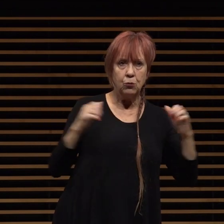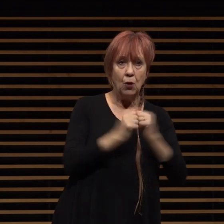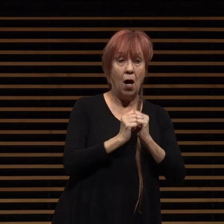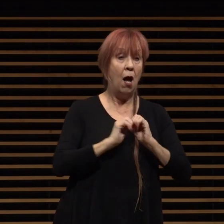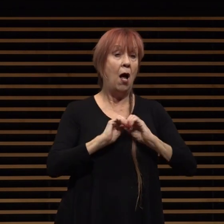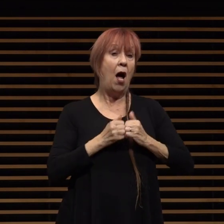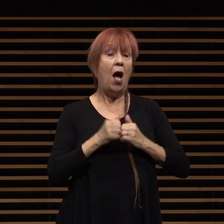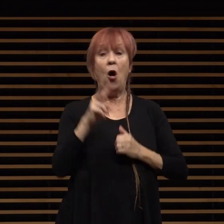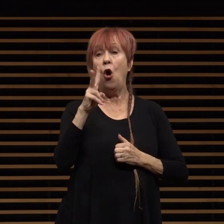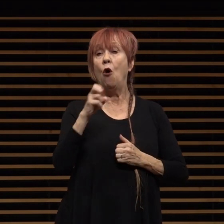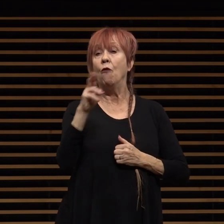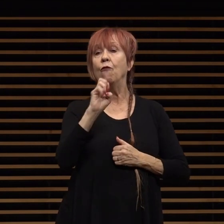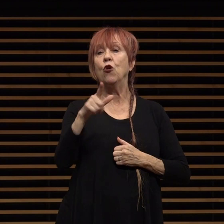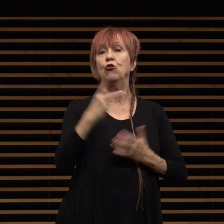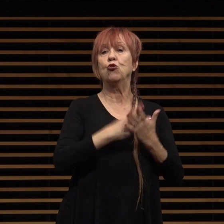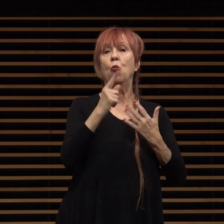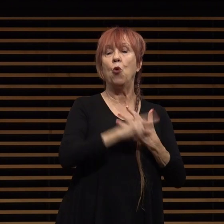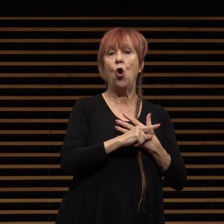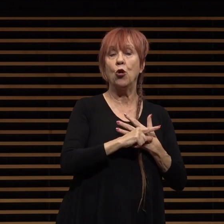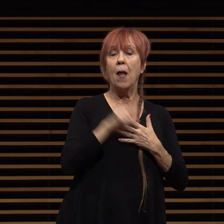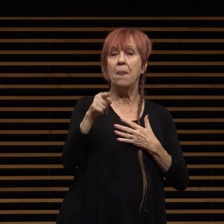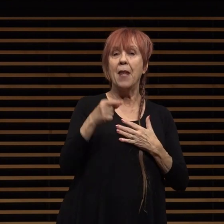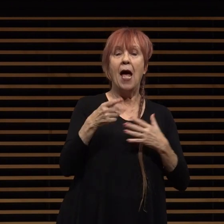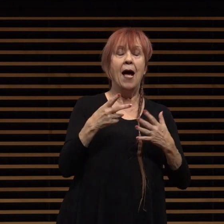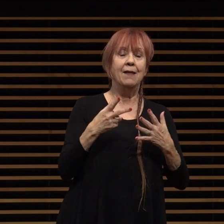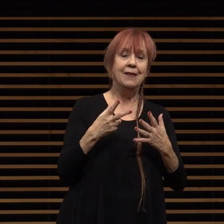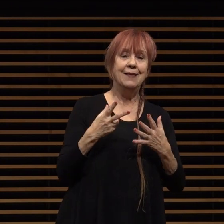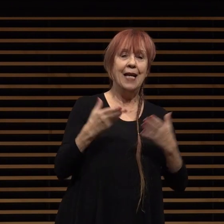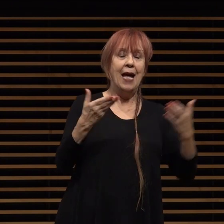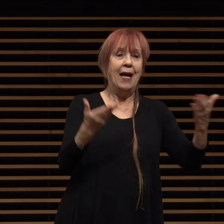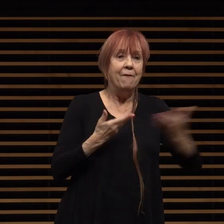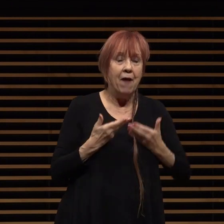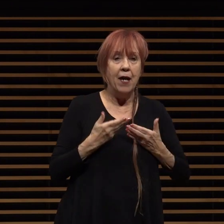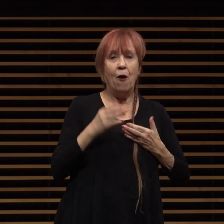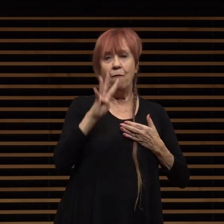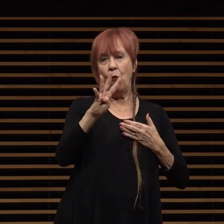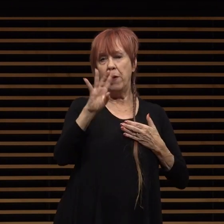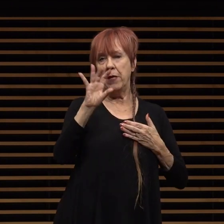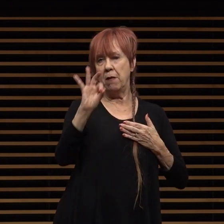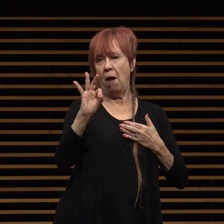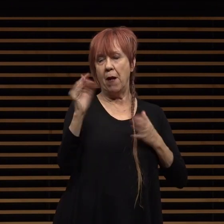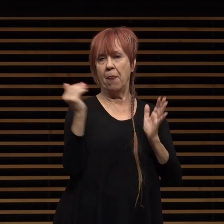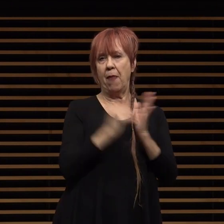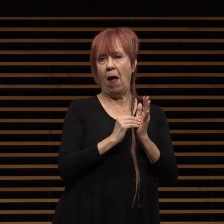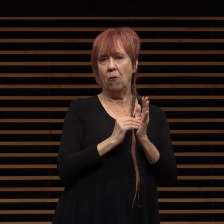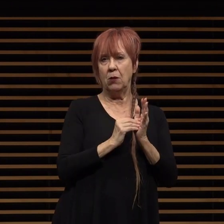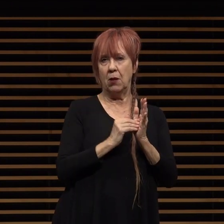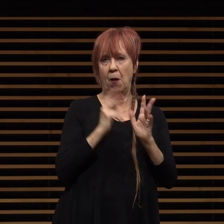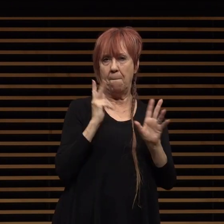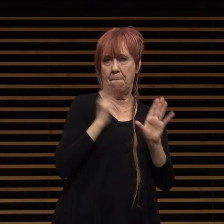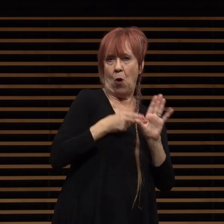greeted over 49 000 attendees